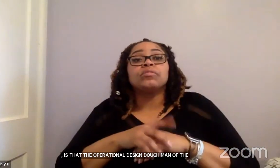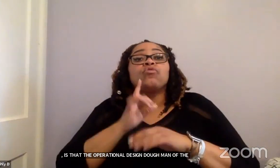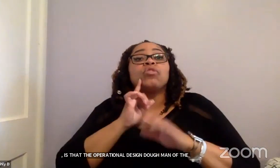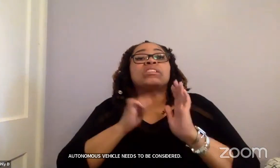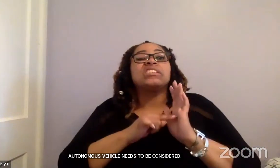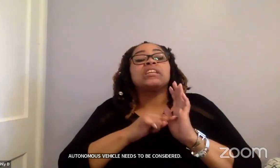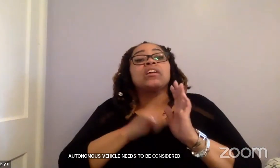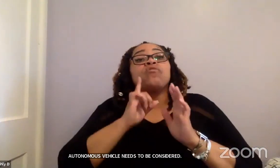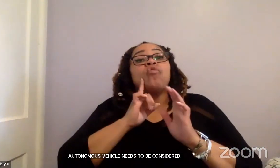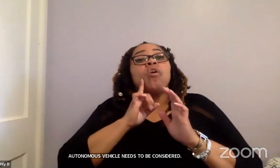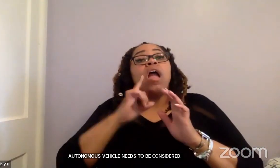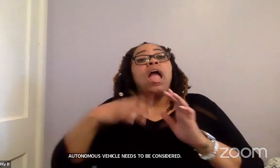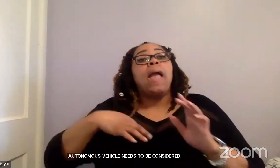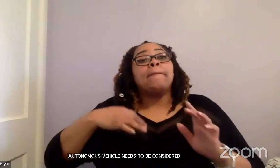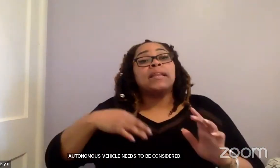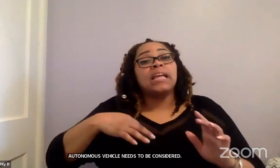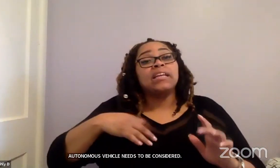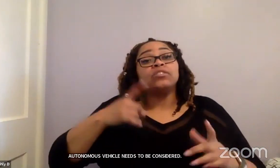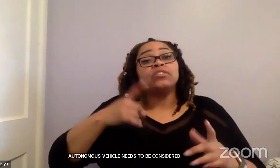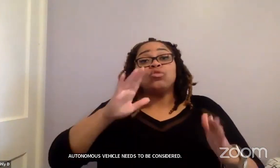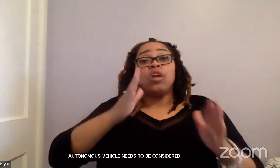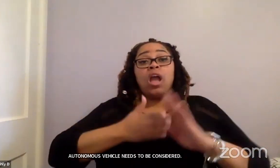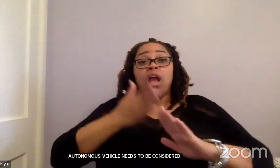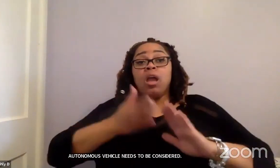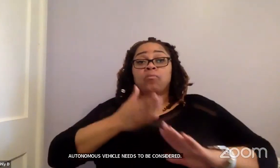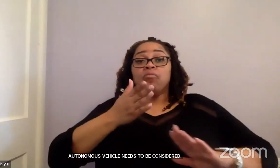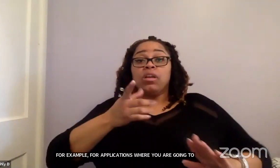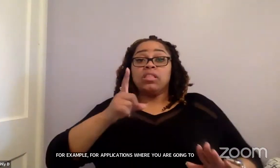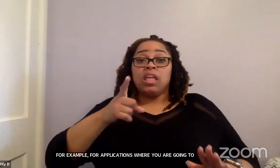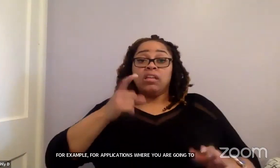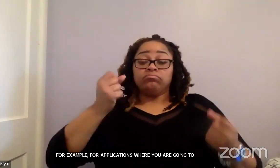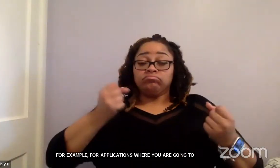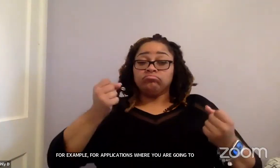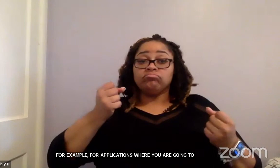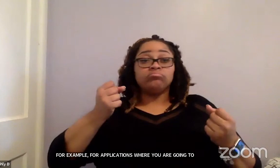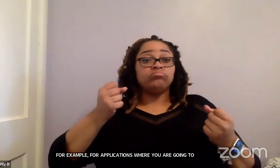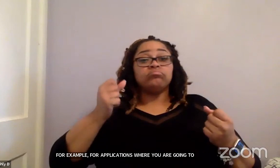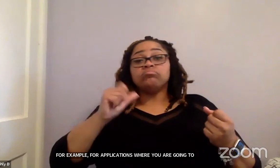for applications where you are going to operate an autonomous vehicle, not on an open roadway